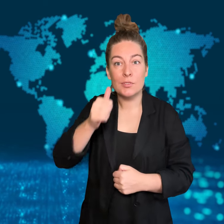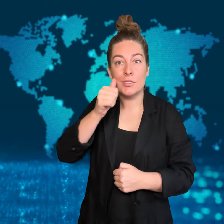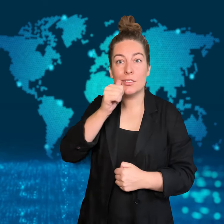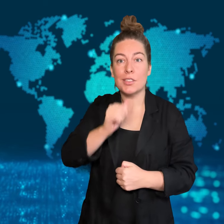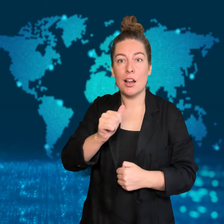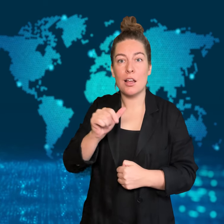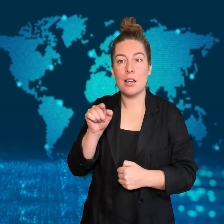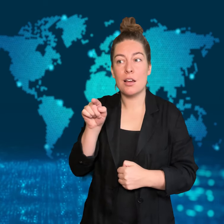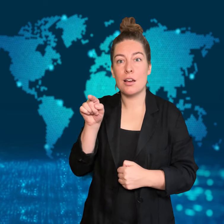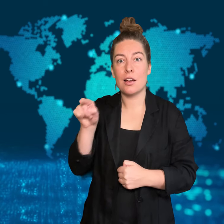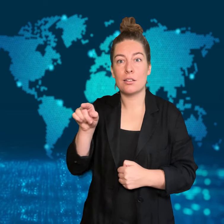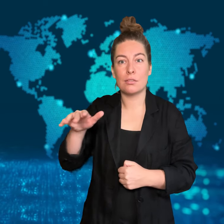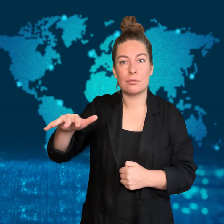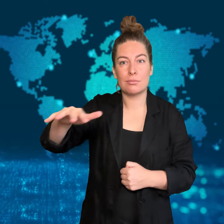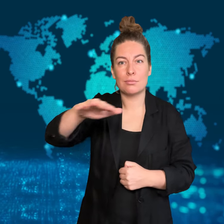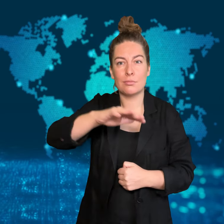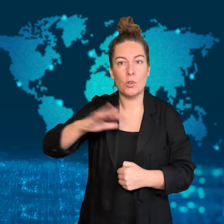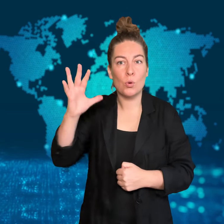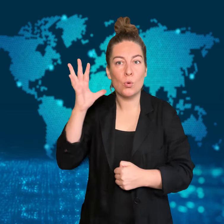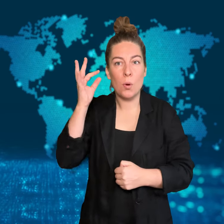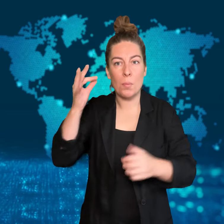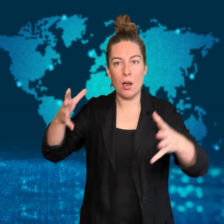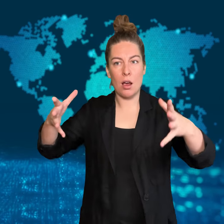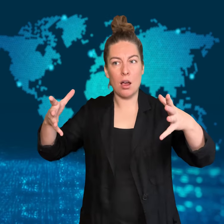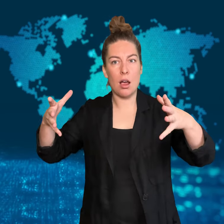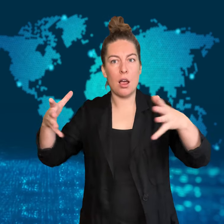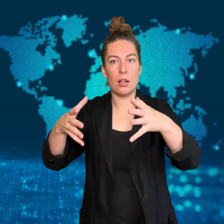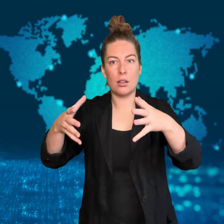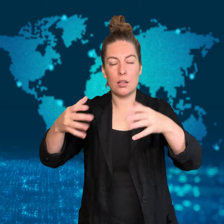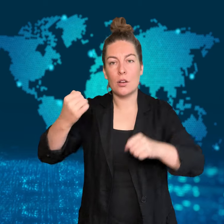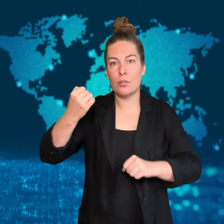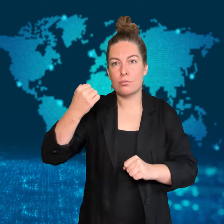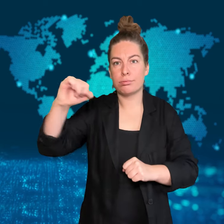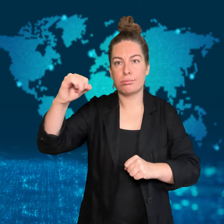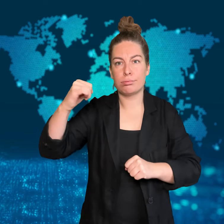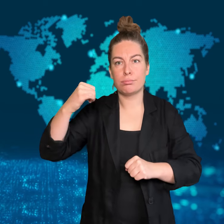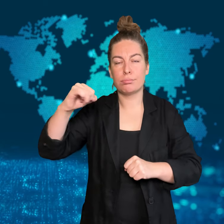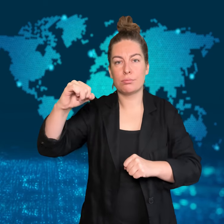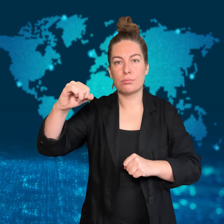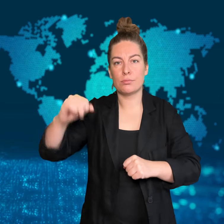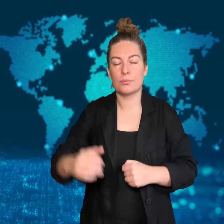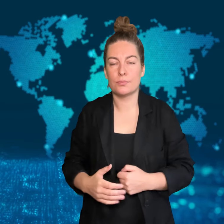Women go on strike